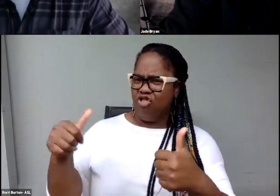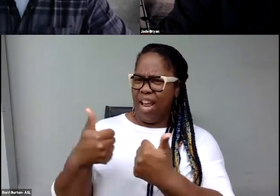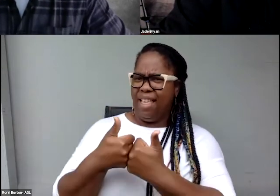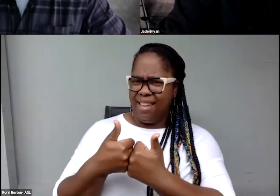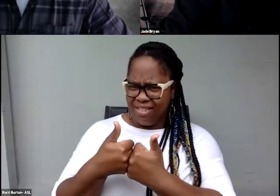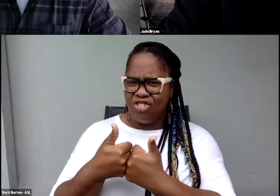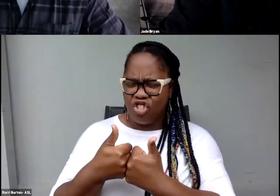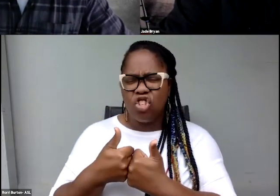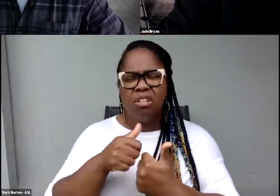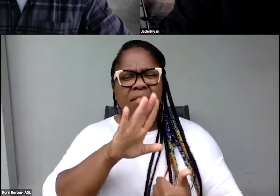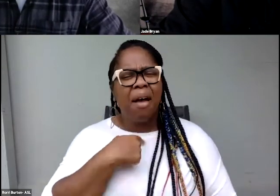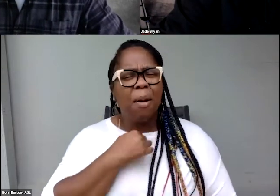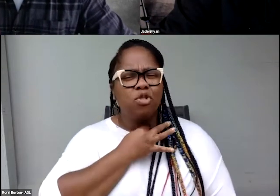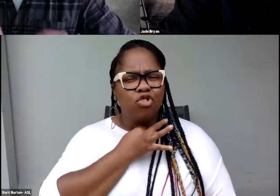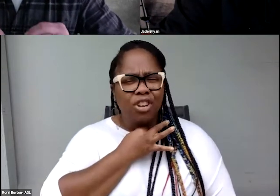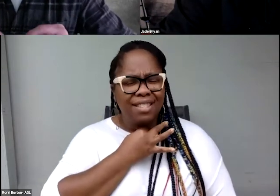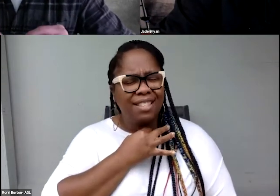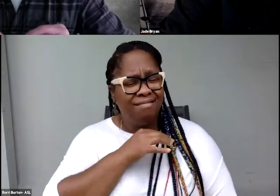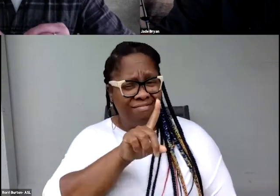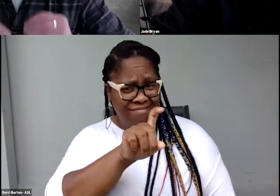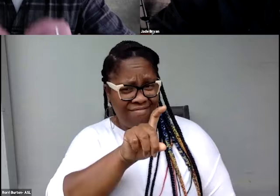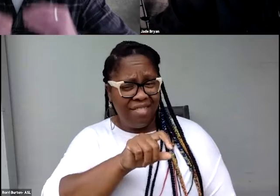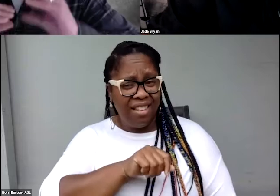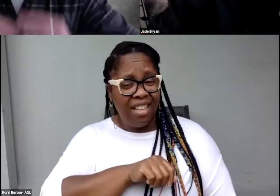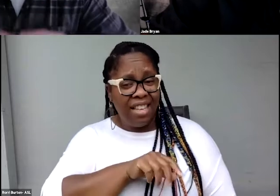And I'm curious whether you try to match